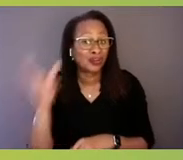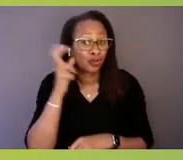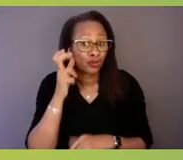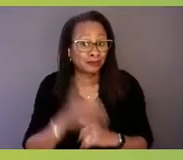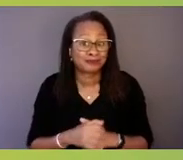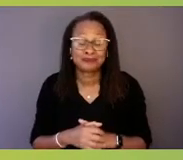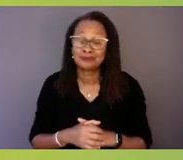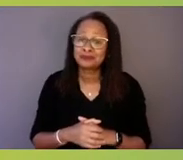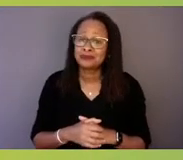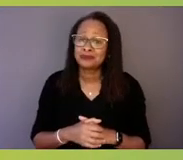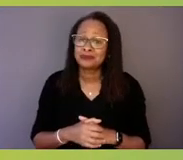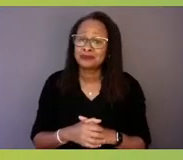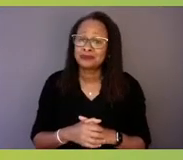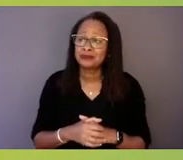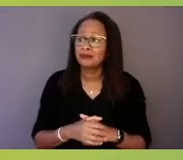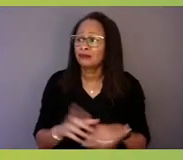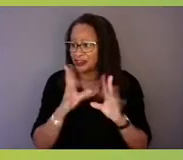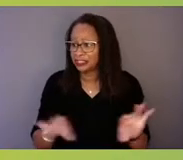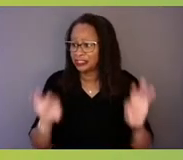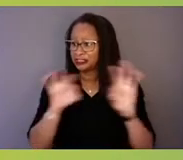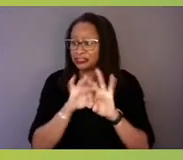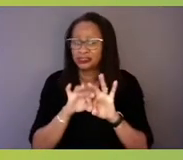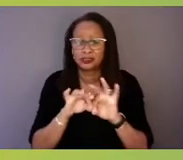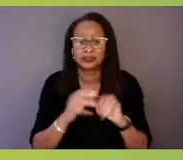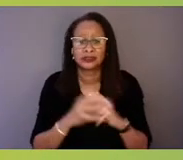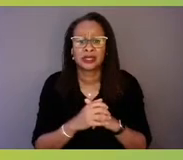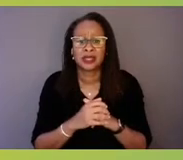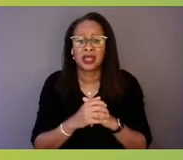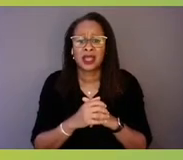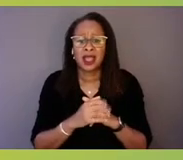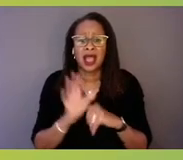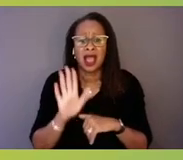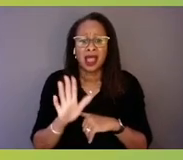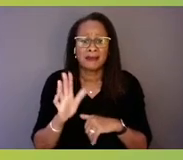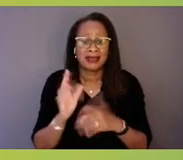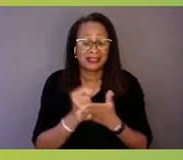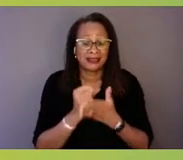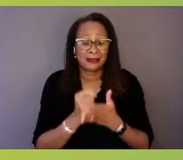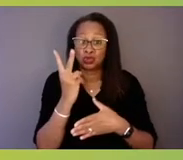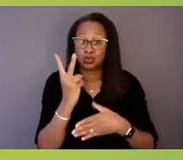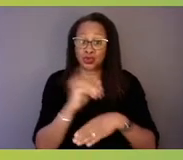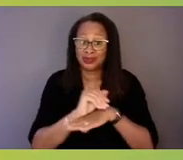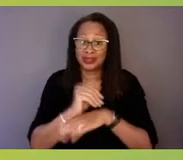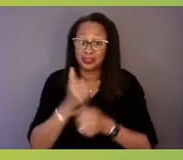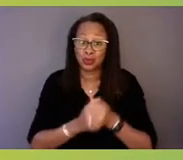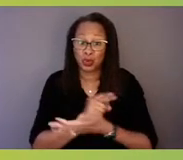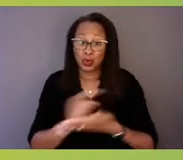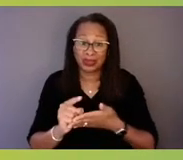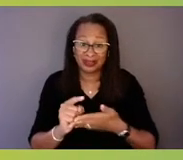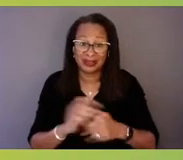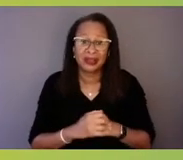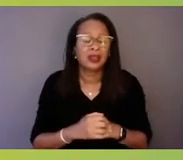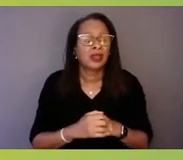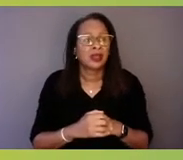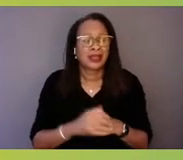I'm a therapist just two nights a week still and I have found, even in this moment that we're in through COVID-19,